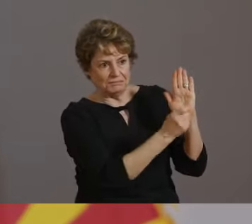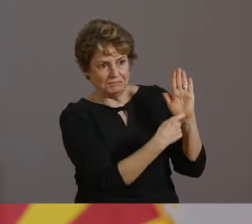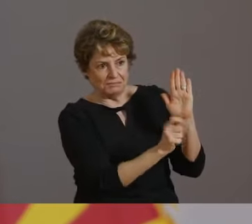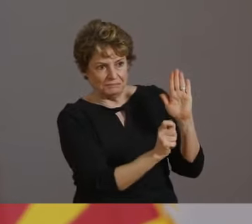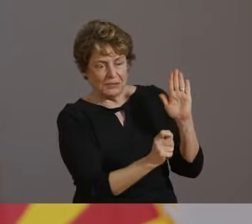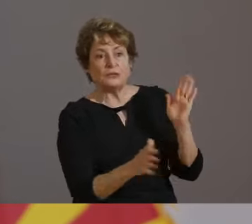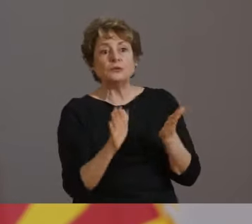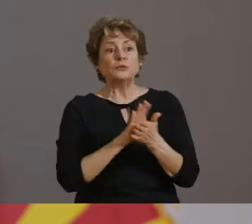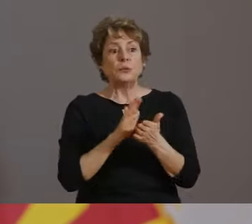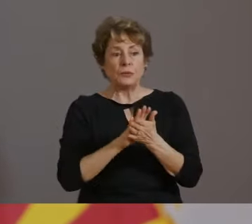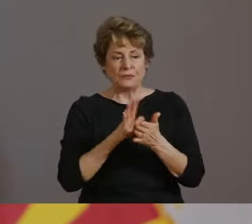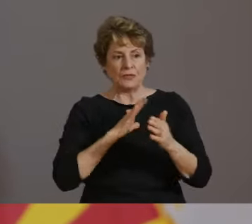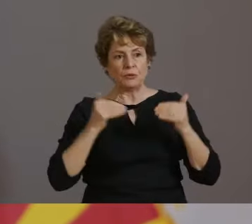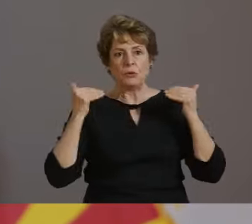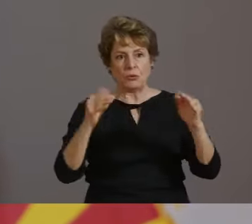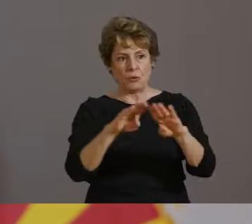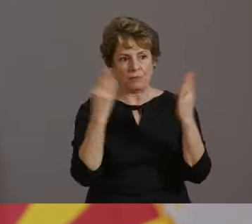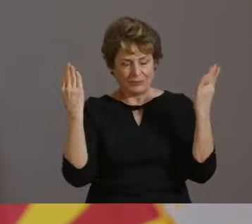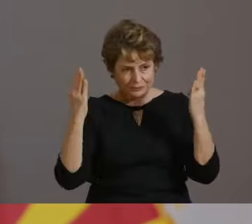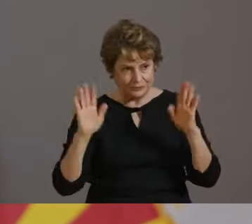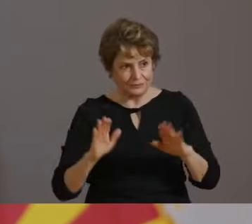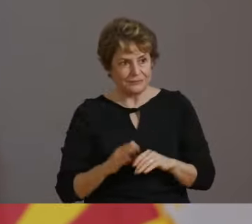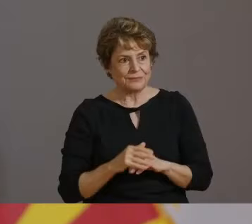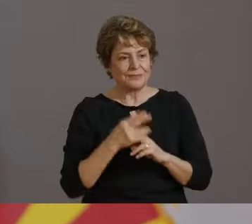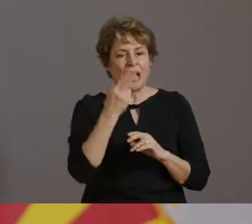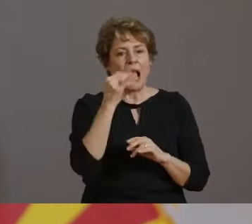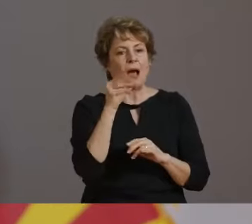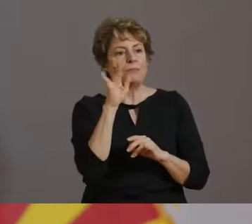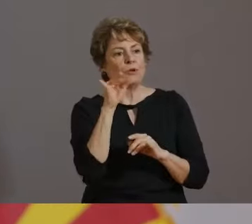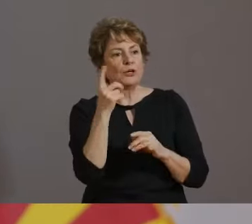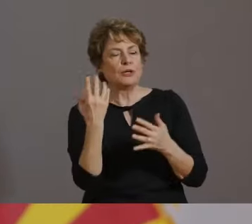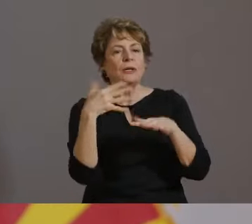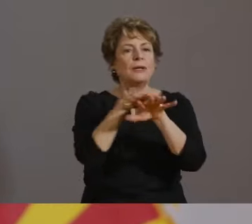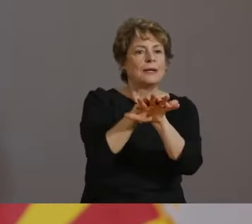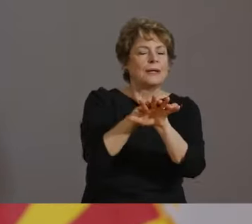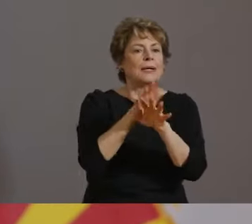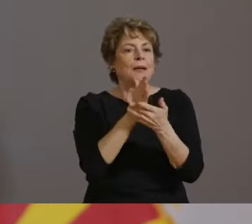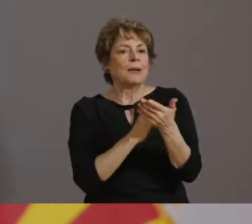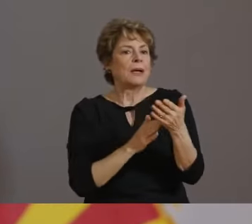AND BASED ON A FORWARD LOOK AT OUR DATA, WE ANTICIPATE THAT ADDITIONAL COUNTIES WILL MOVE